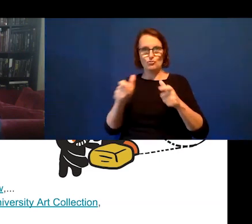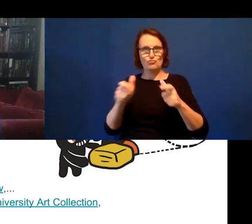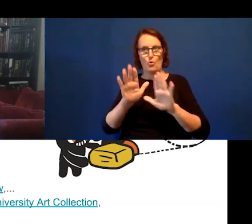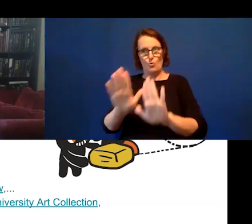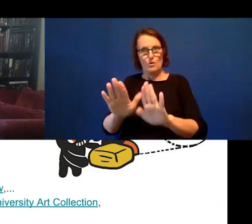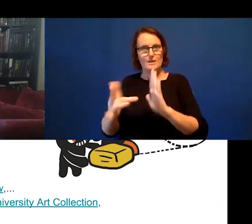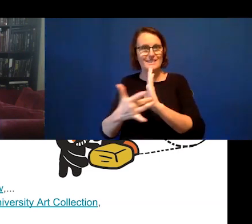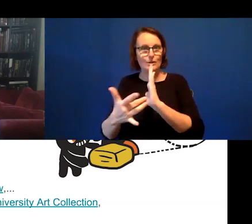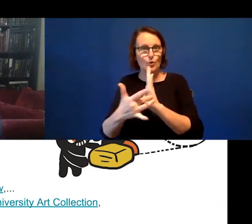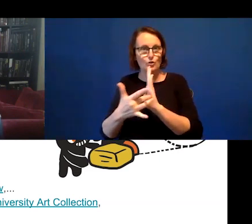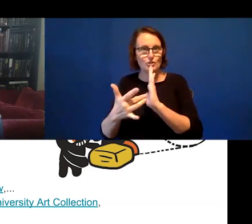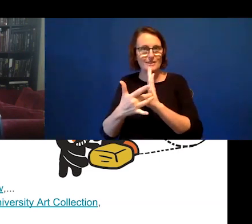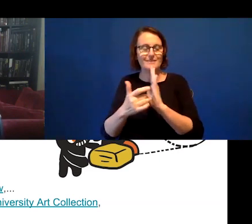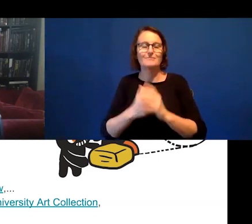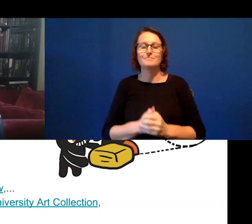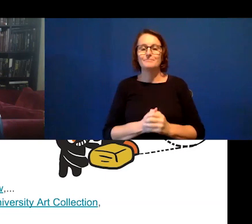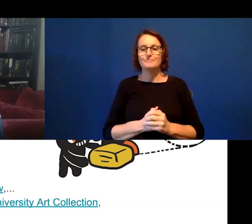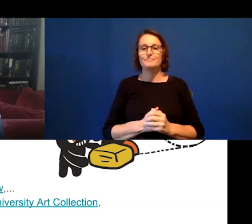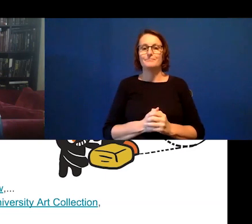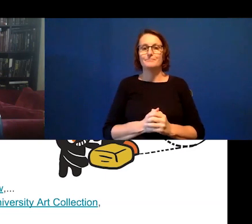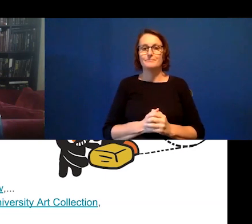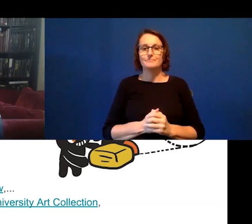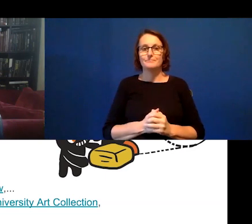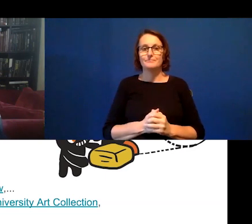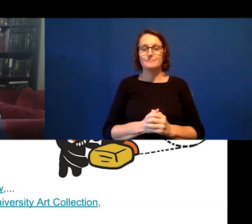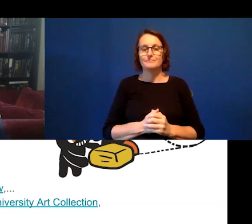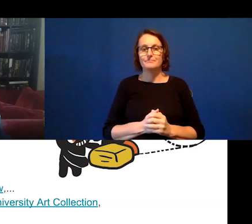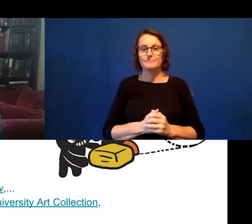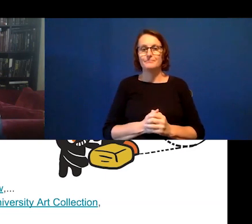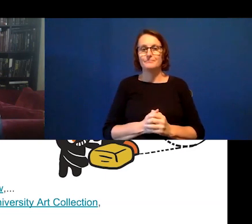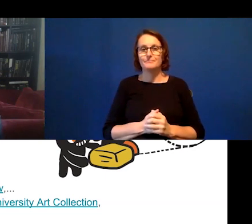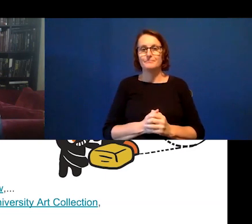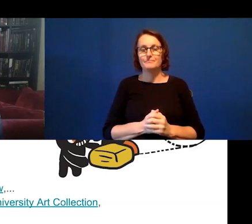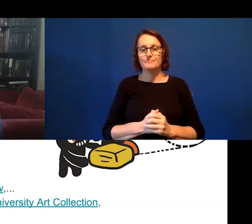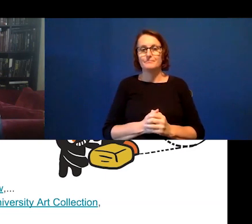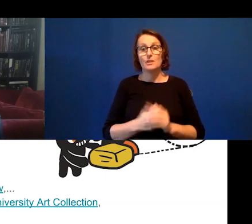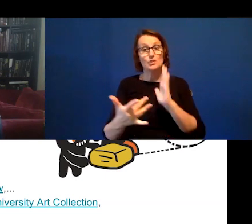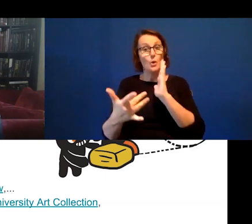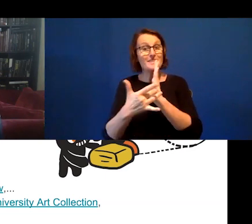intangible ones, are connected to us too. Our technologies are as much